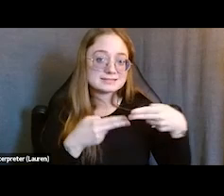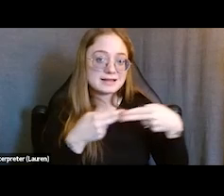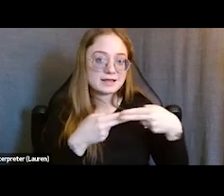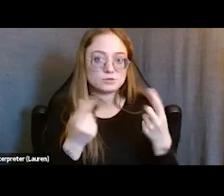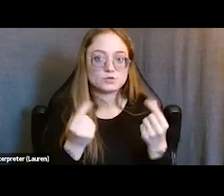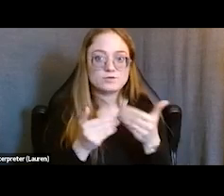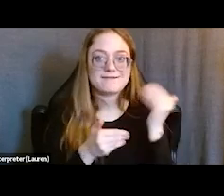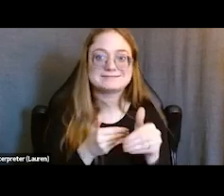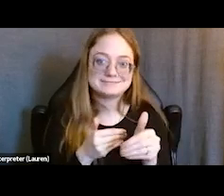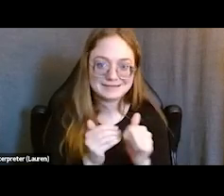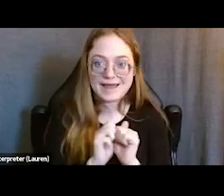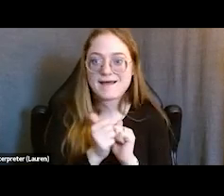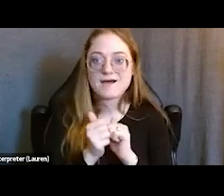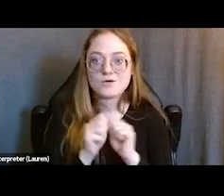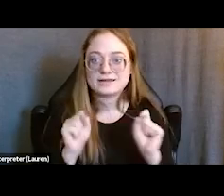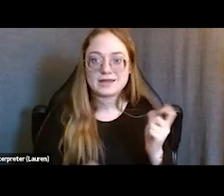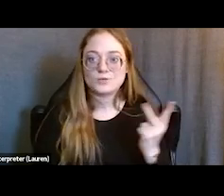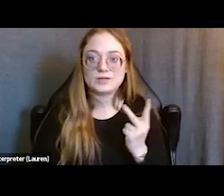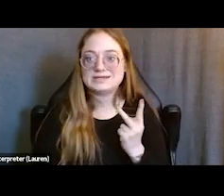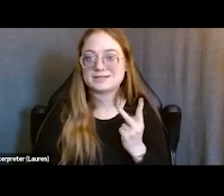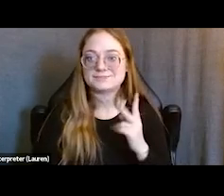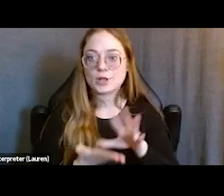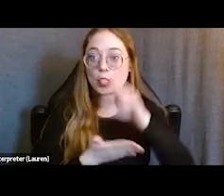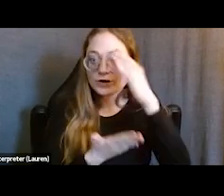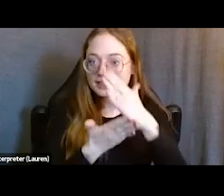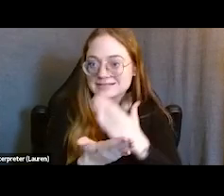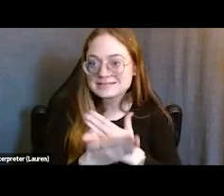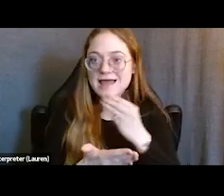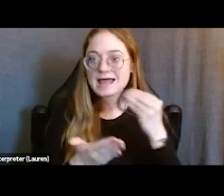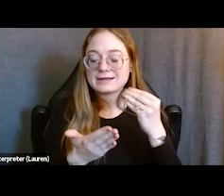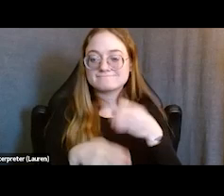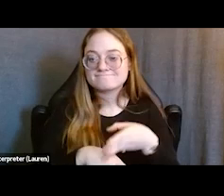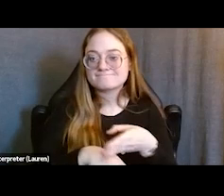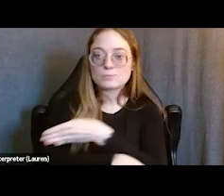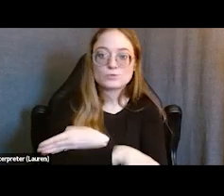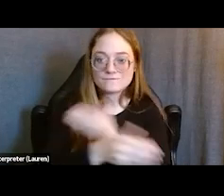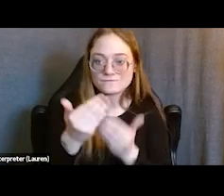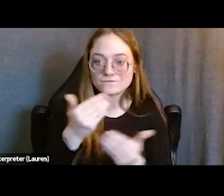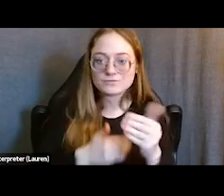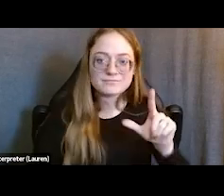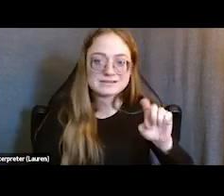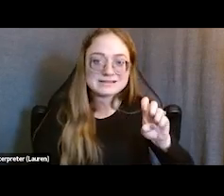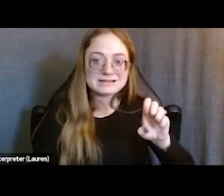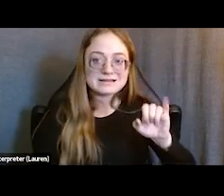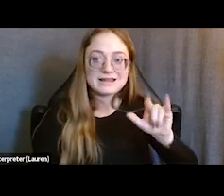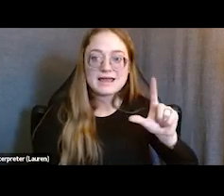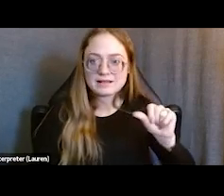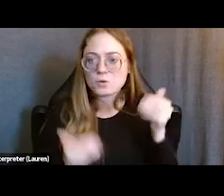and how can we rely on some learn lessons and iterate further. So Leila, why don't you kick us off with our first bullet here.